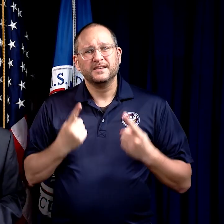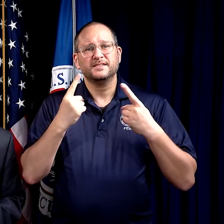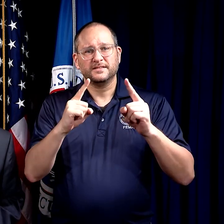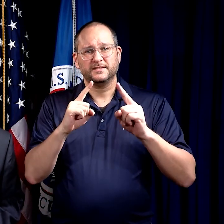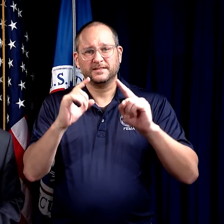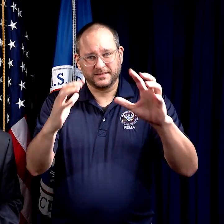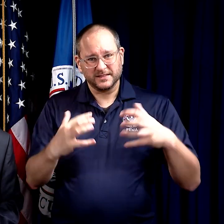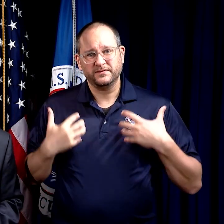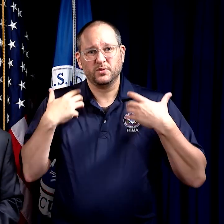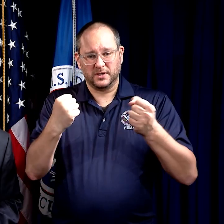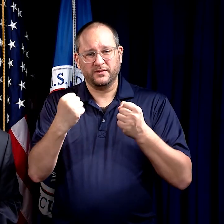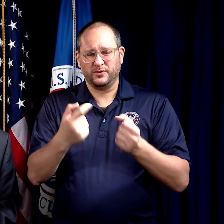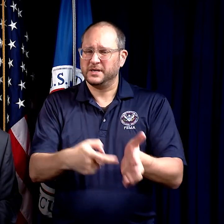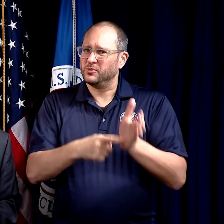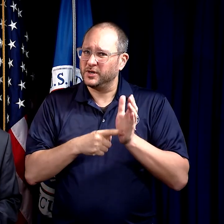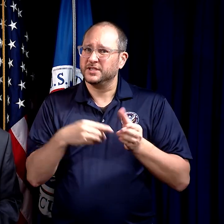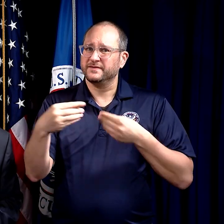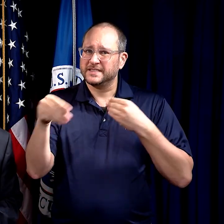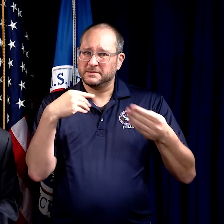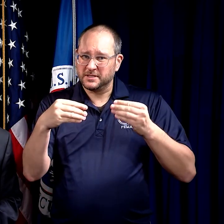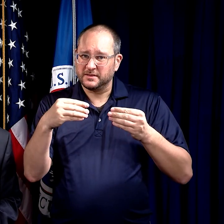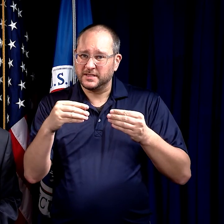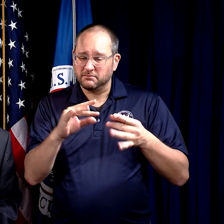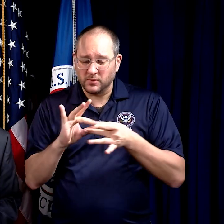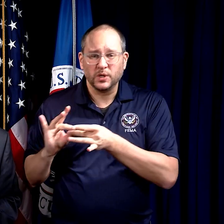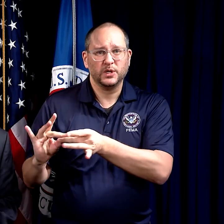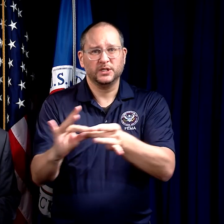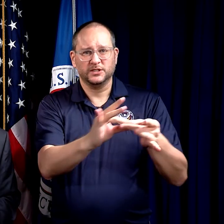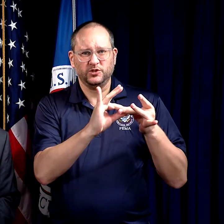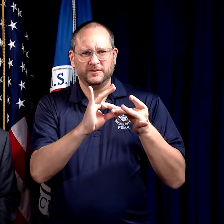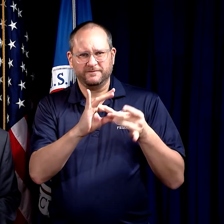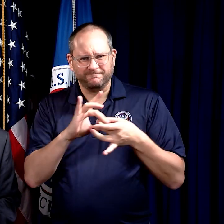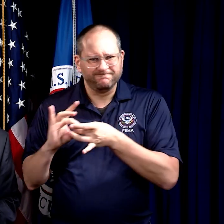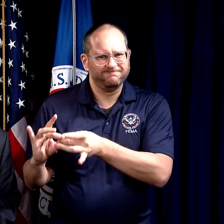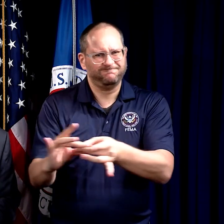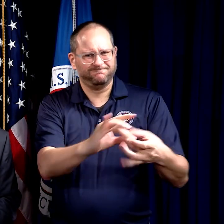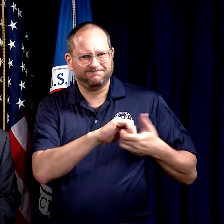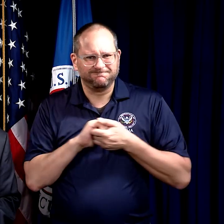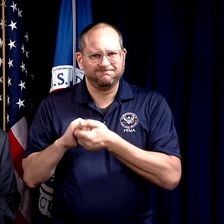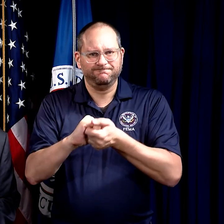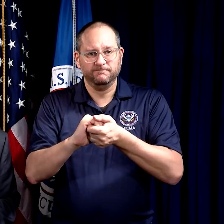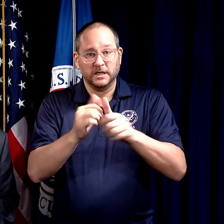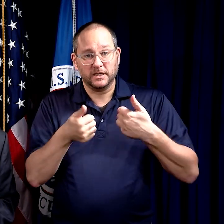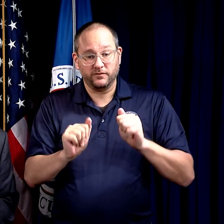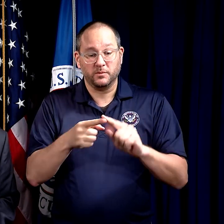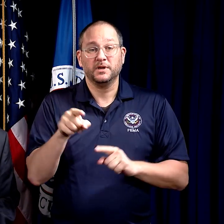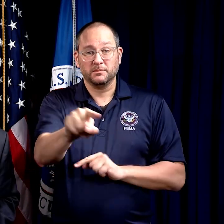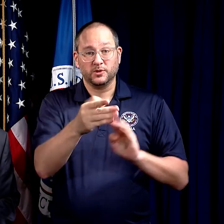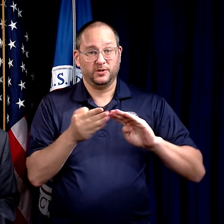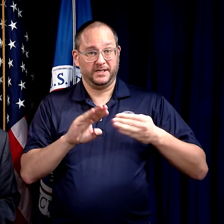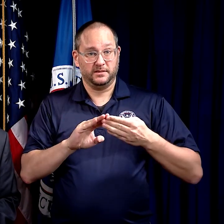A successful recovery requires flexibility, a unified and coordinated effort from the community,